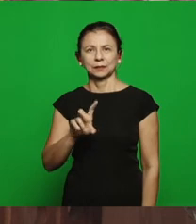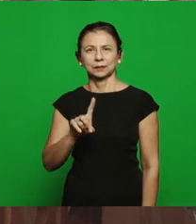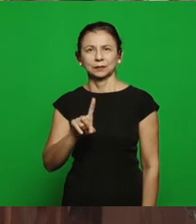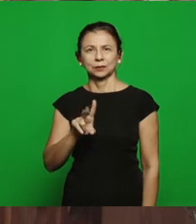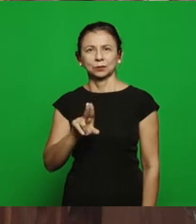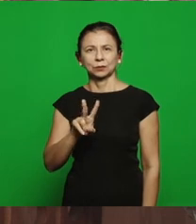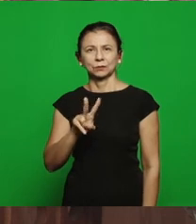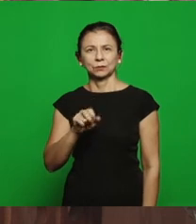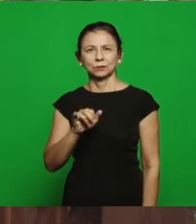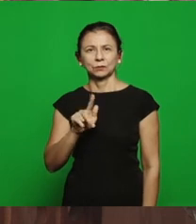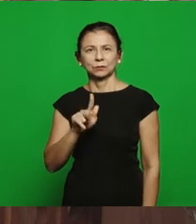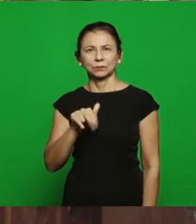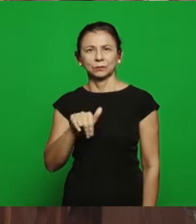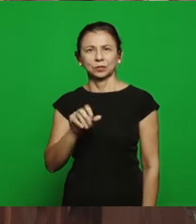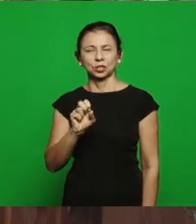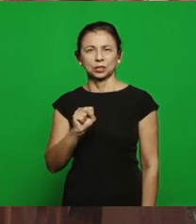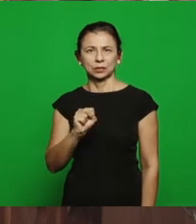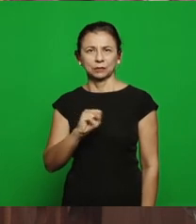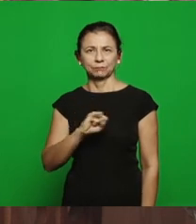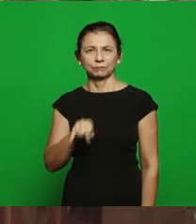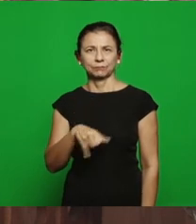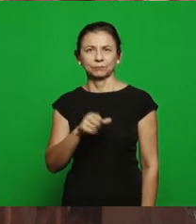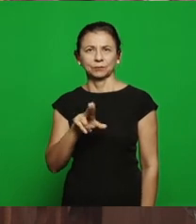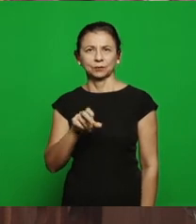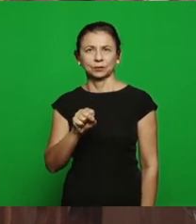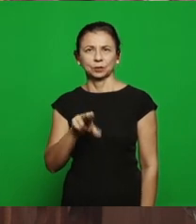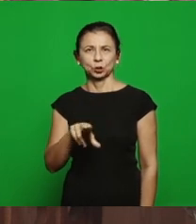Bairro of Fatima, a feeling that